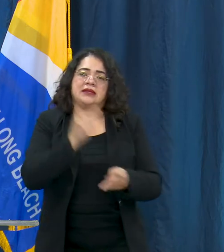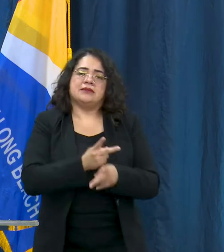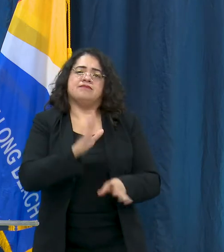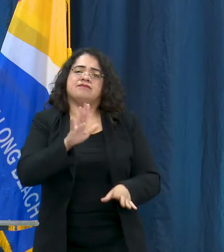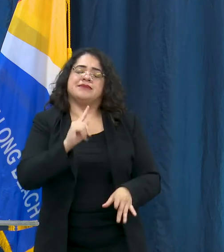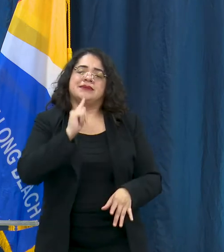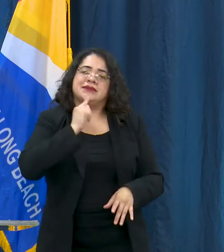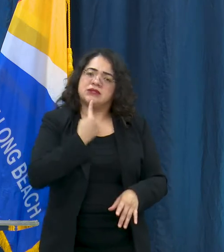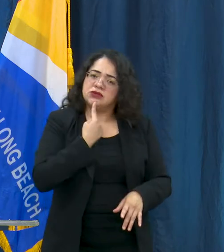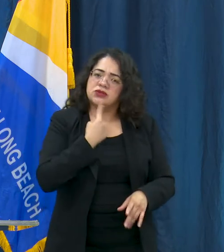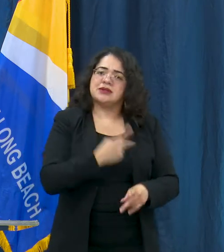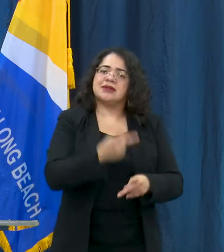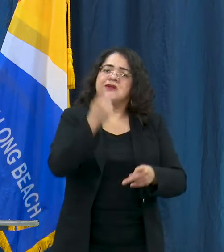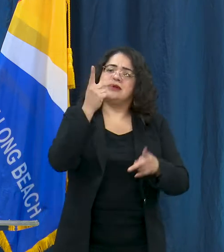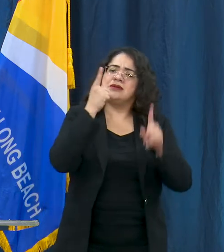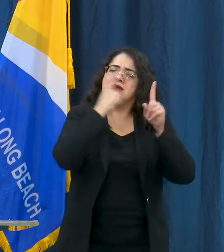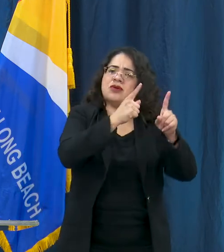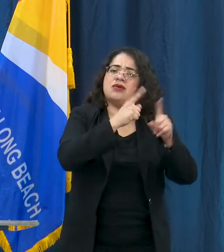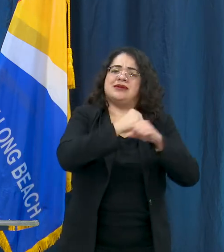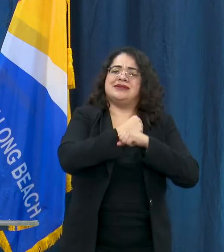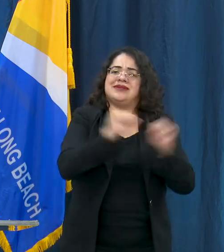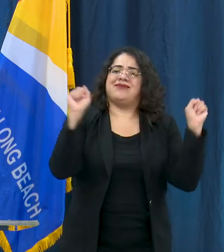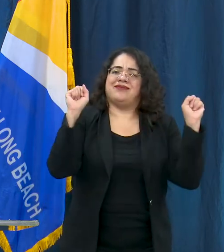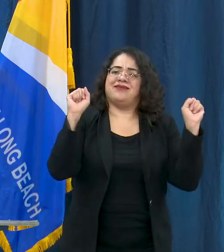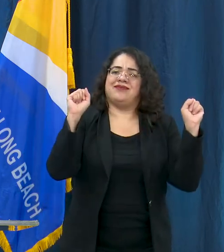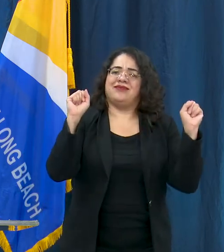that we keep people safe. With that I'm going to turn this over